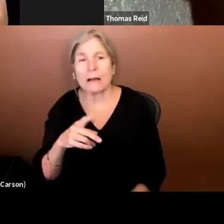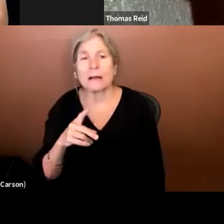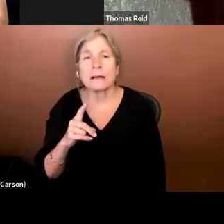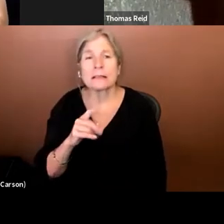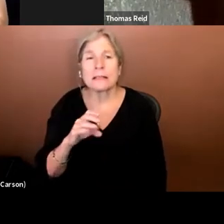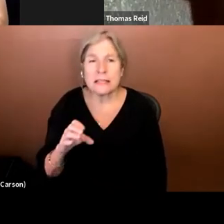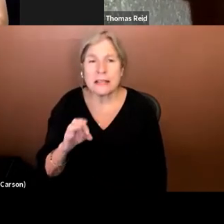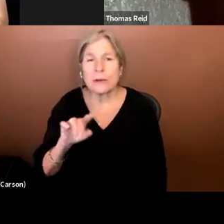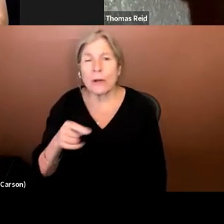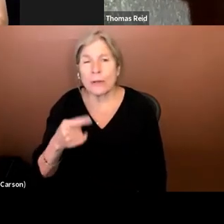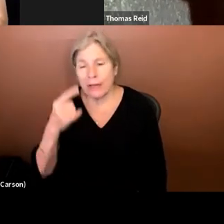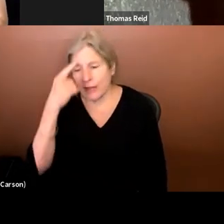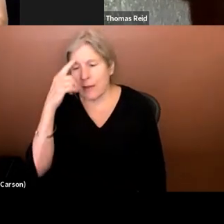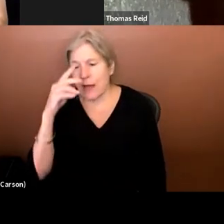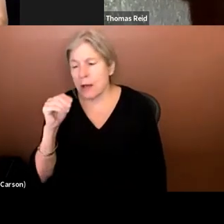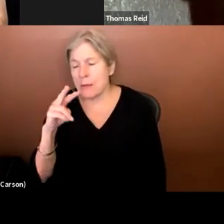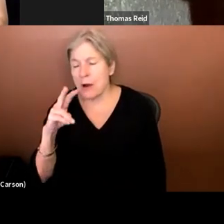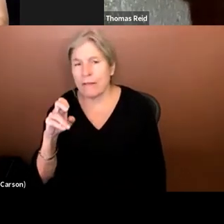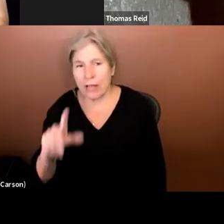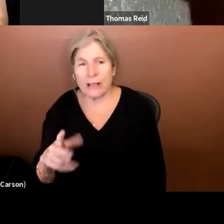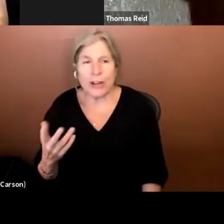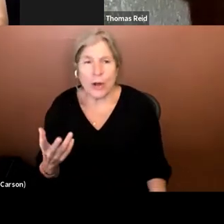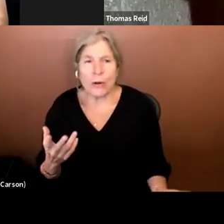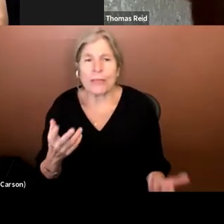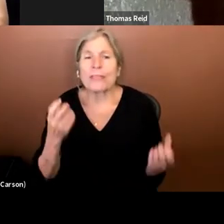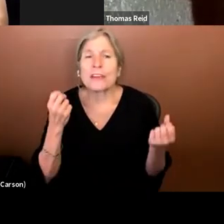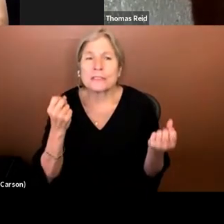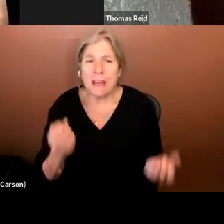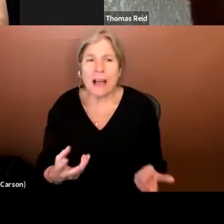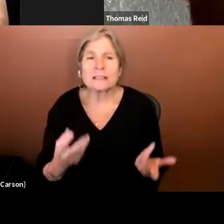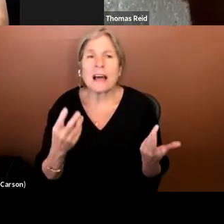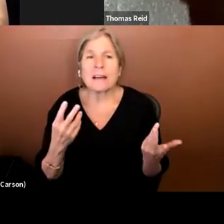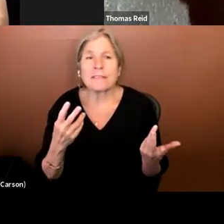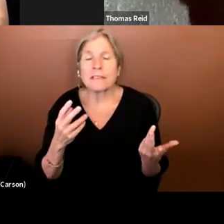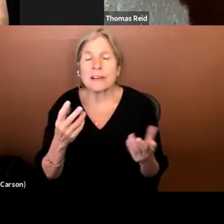Marvel. That there's lots of graphic talent